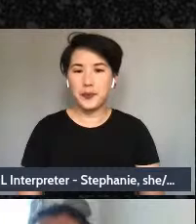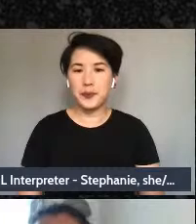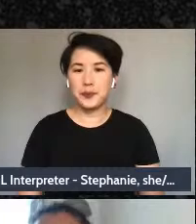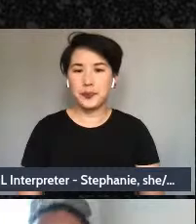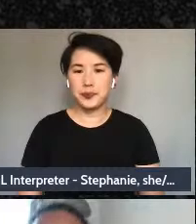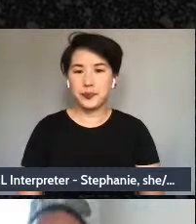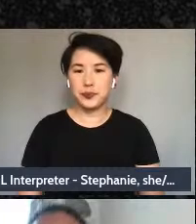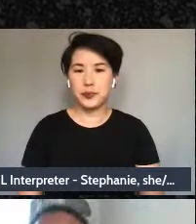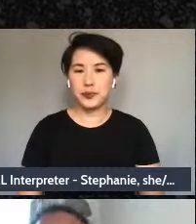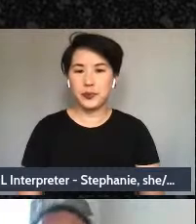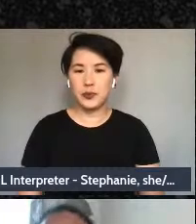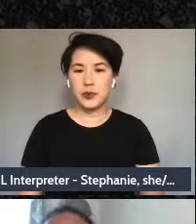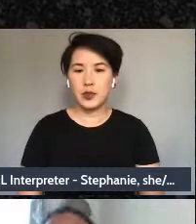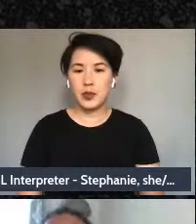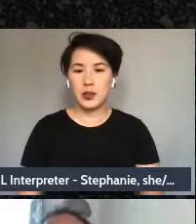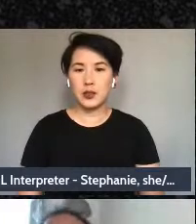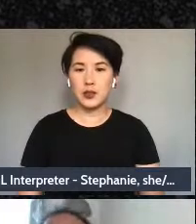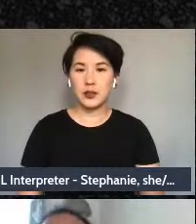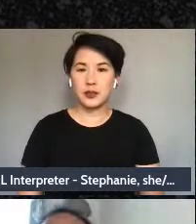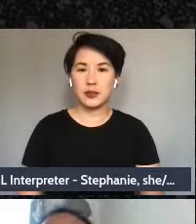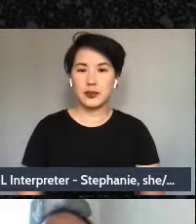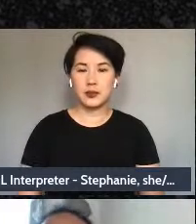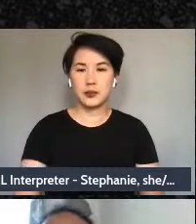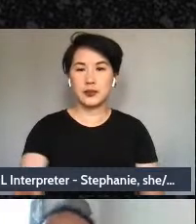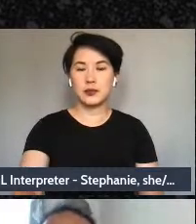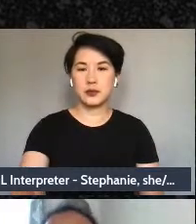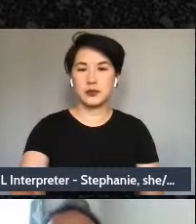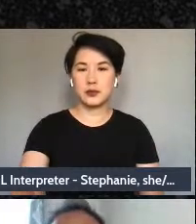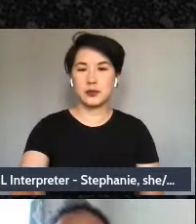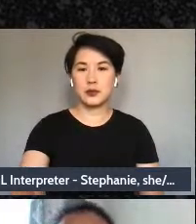I don't always have conceptual resources yet